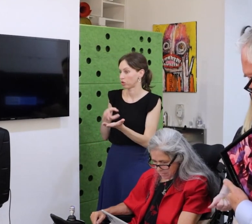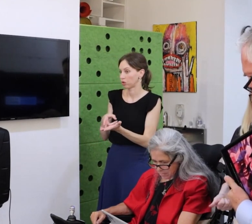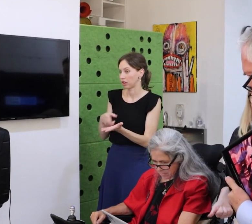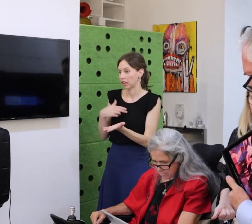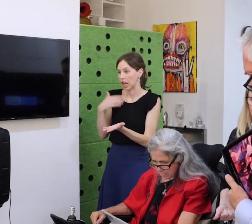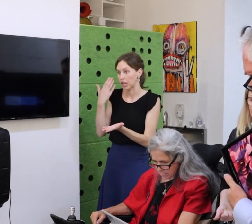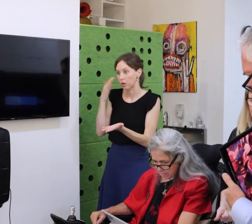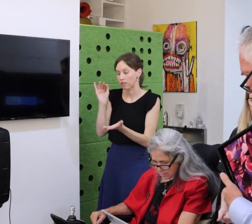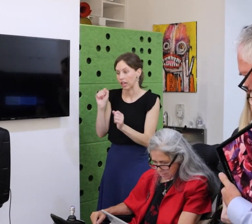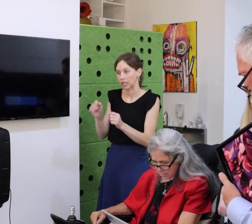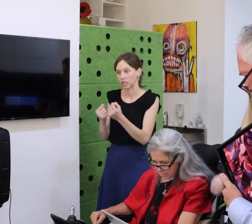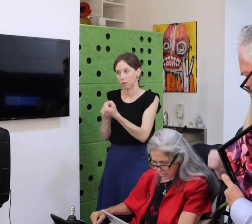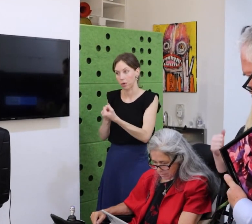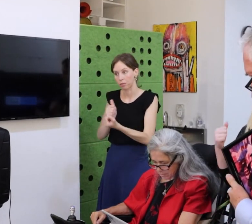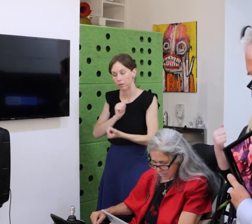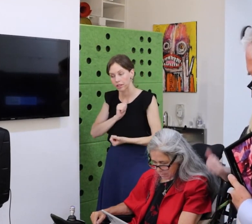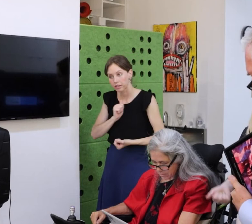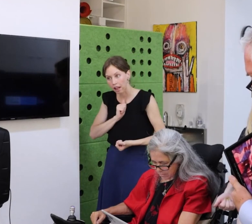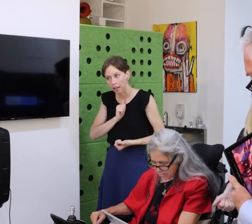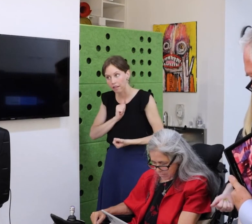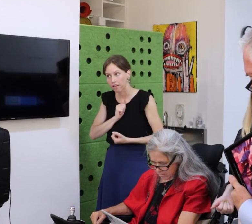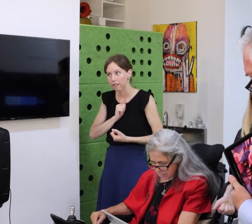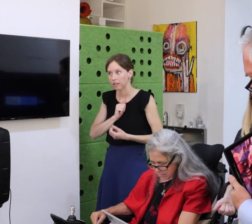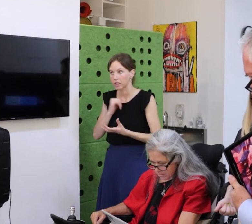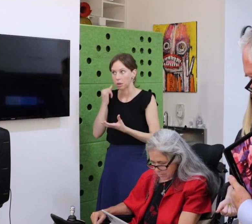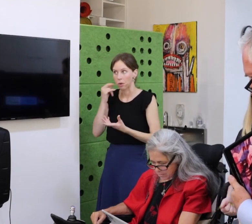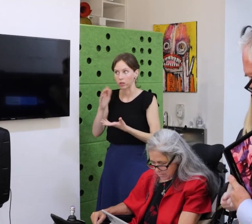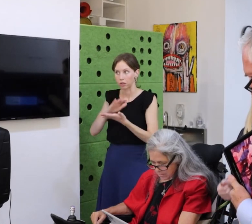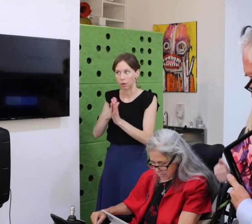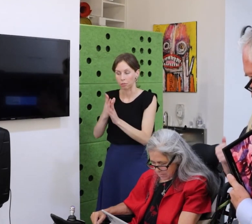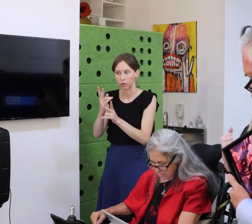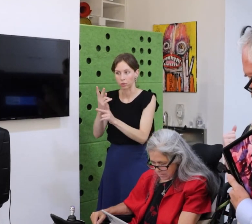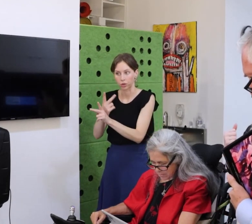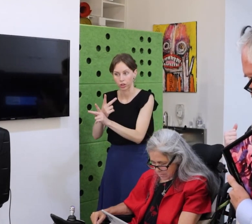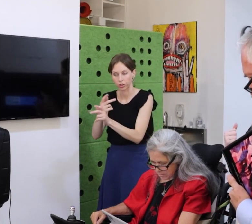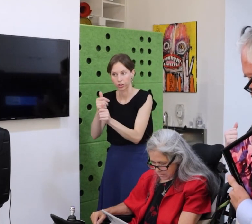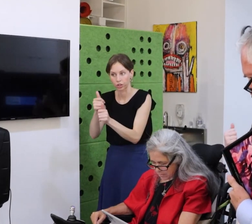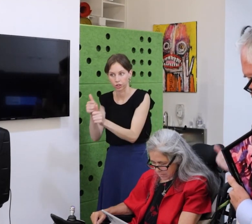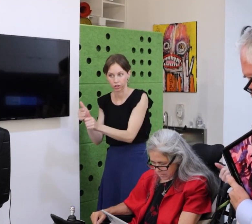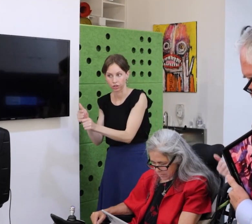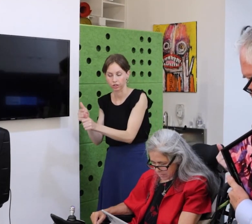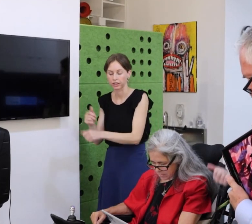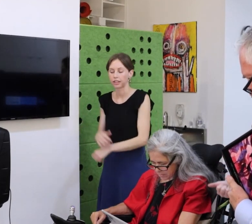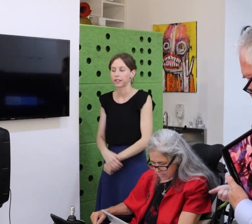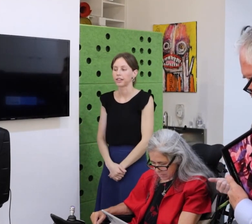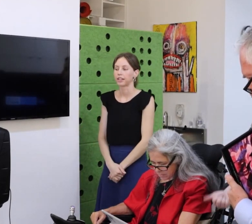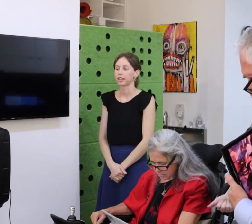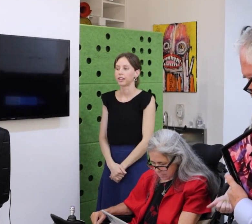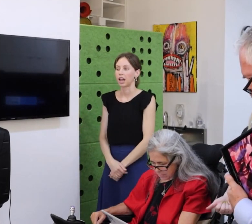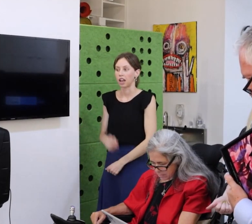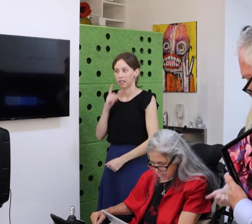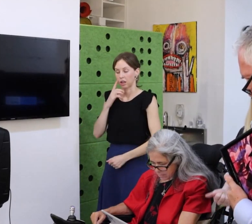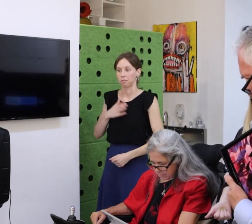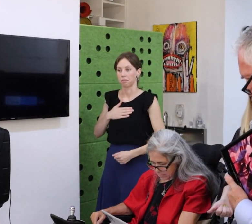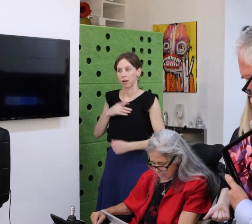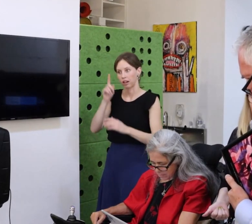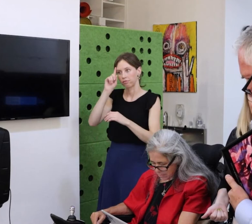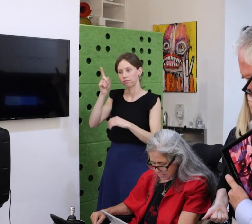My purse has become a compartment carrier if I can’t remember the word for a purse.